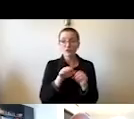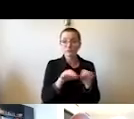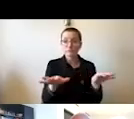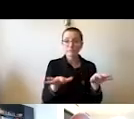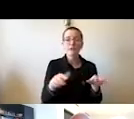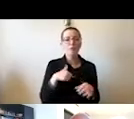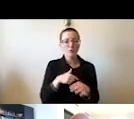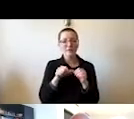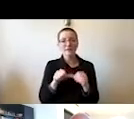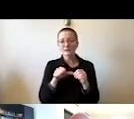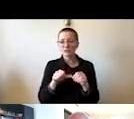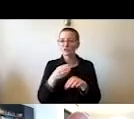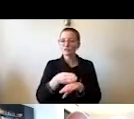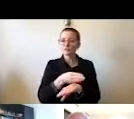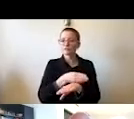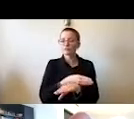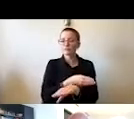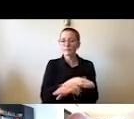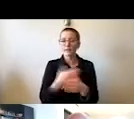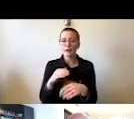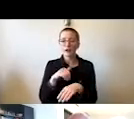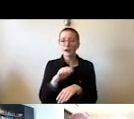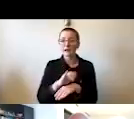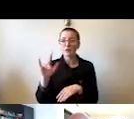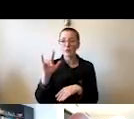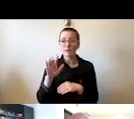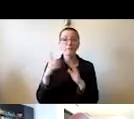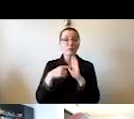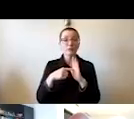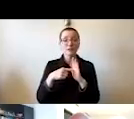For example, this fall, we saw one of the most academically talented,